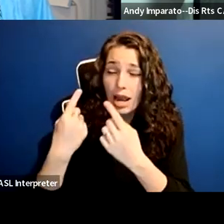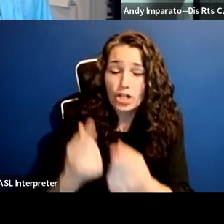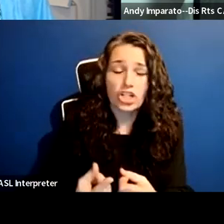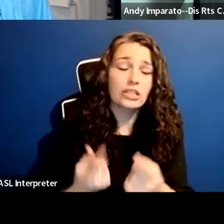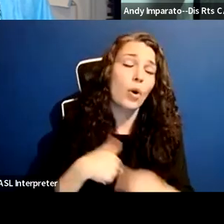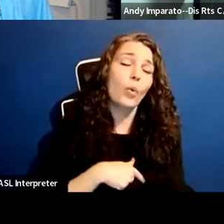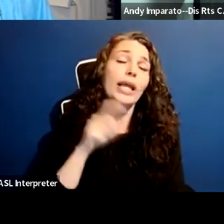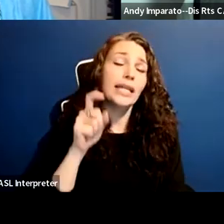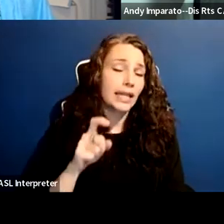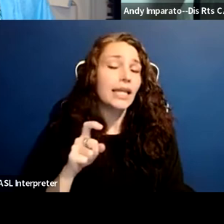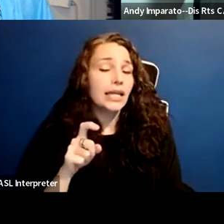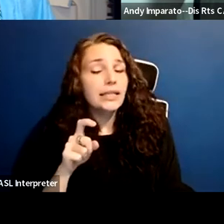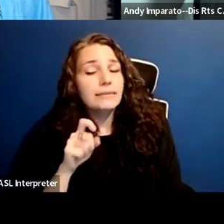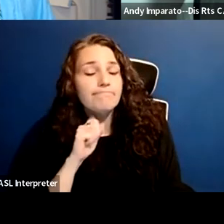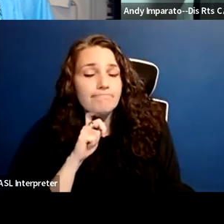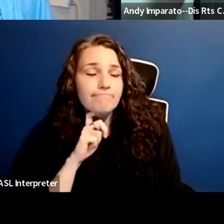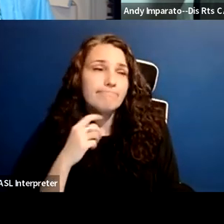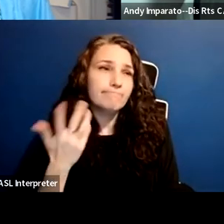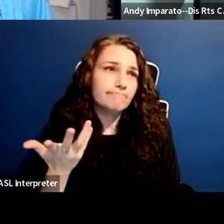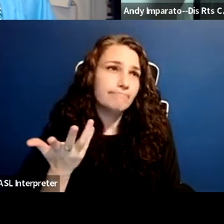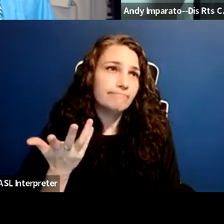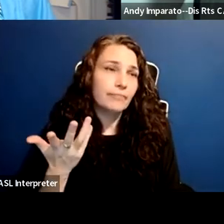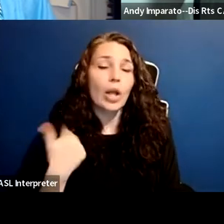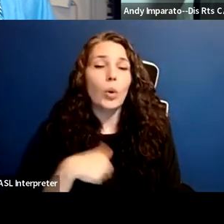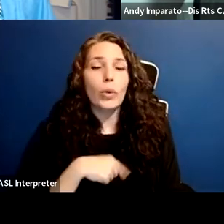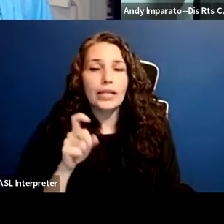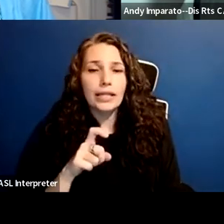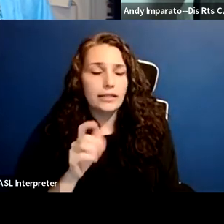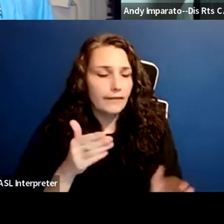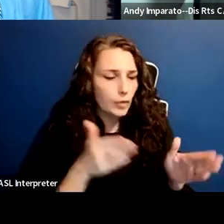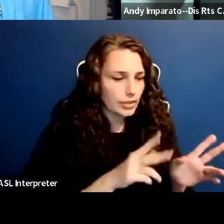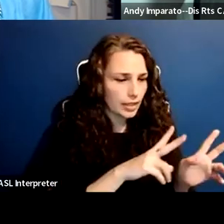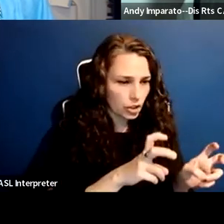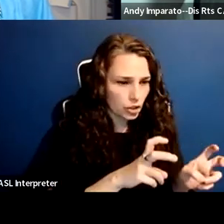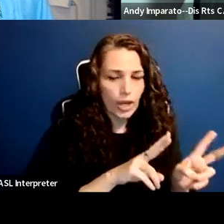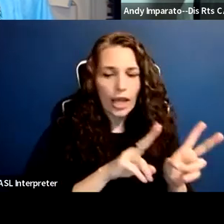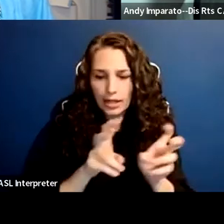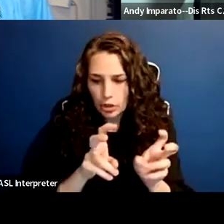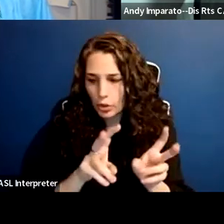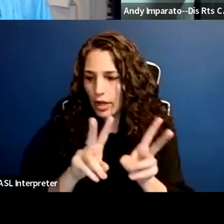we need to be issue by issue looking at who are the players